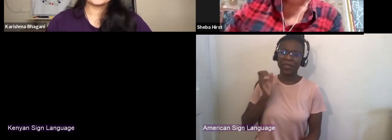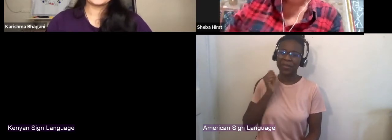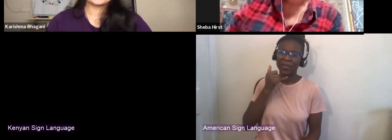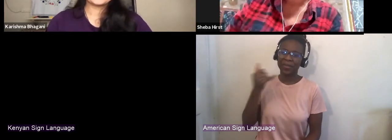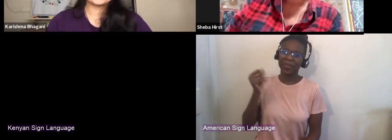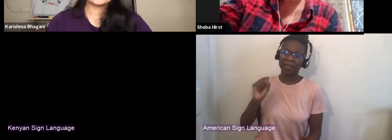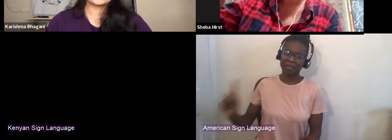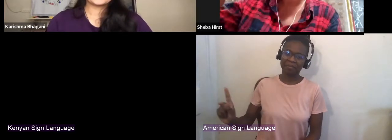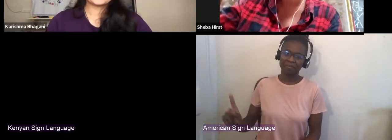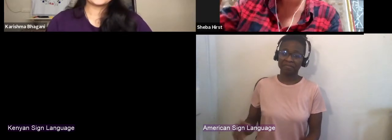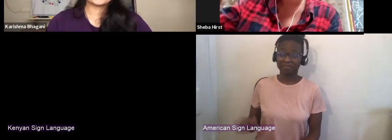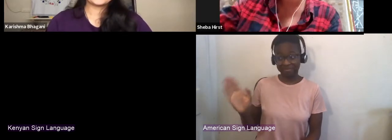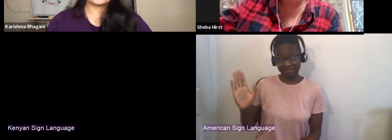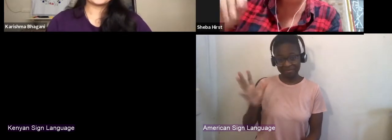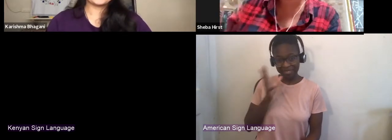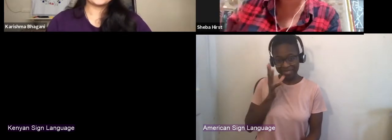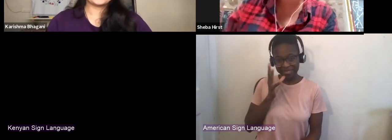Hi mom, hope you're watching me.